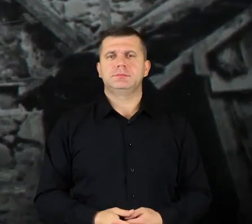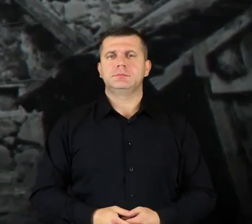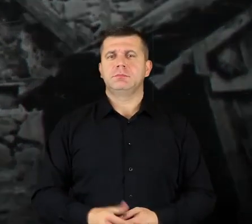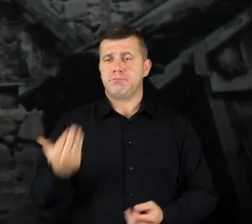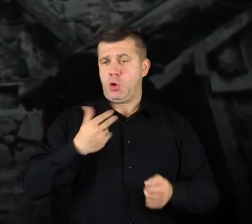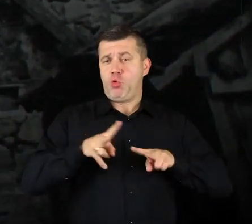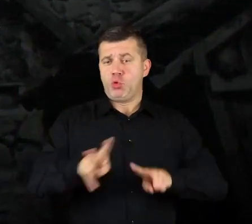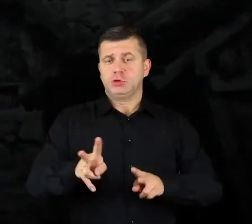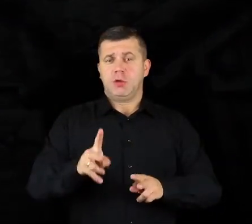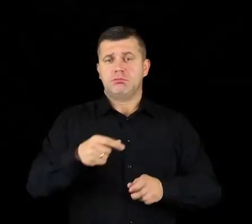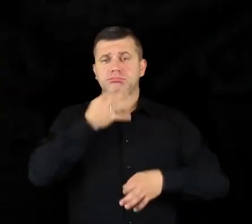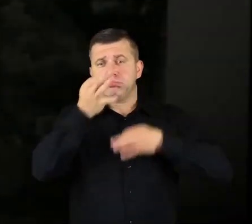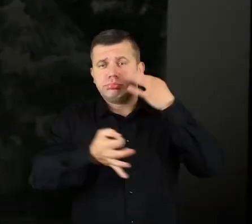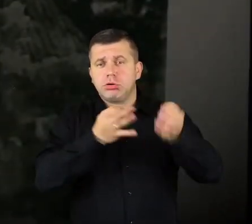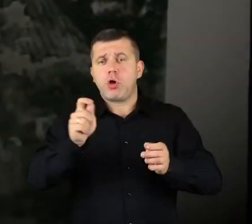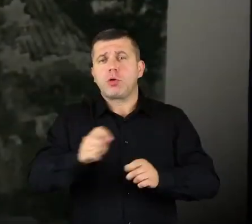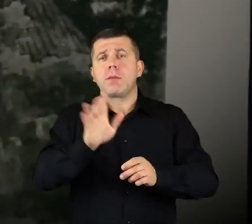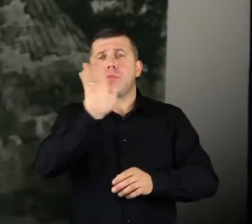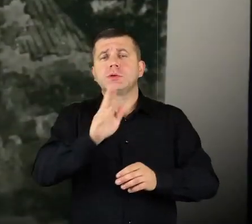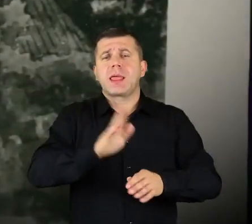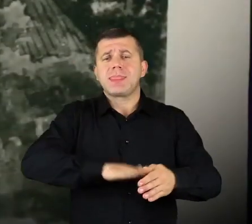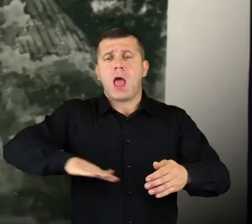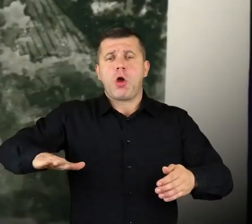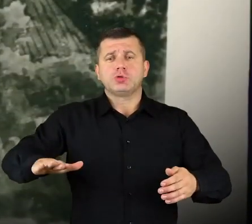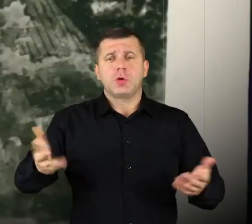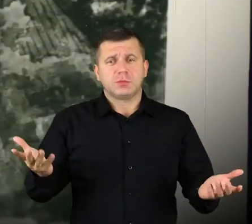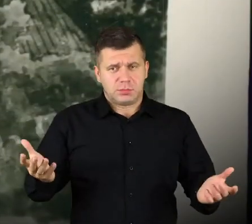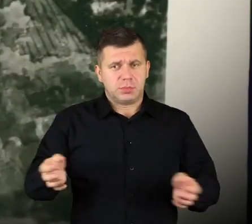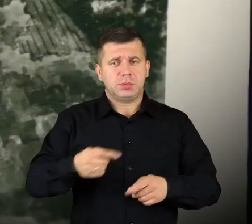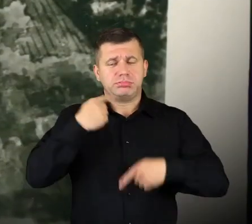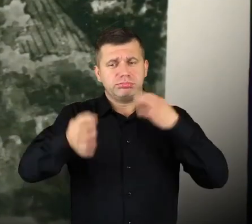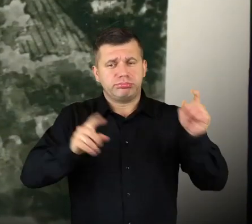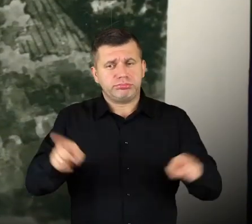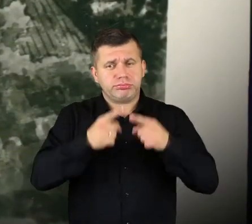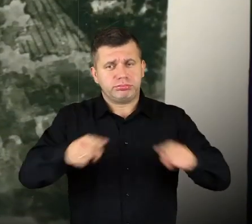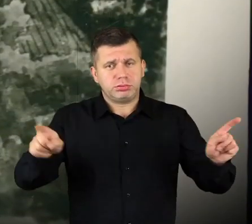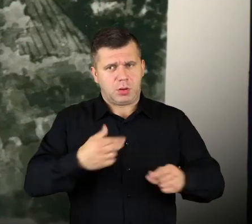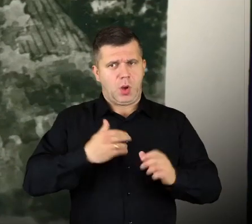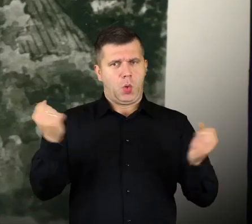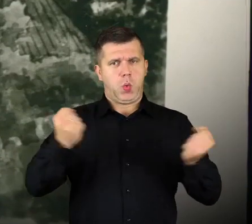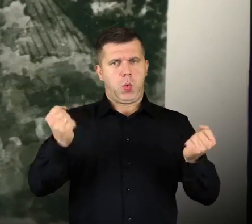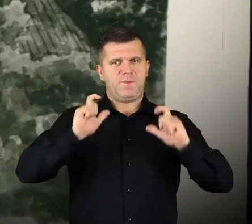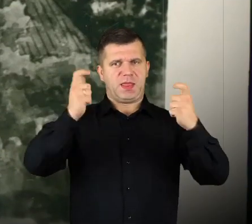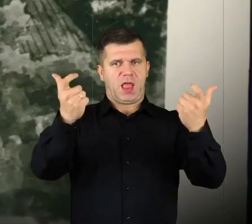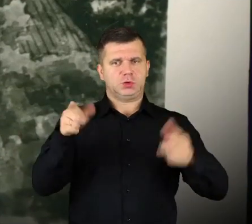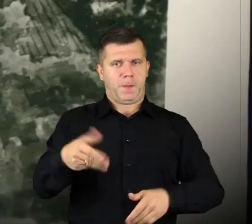And they took part in out Christmas concert. And it was an attraction, it was an event, an attraction.